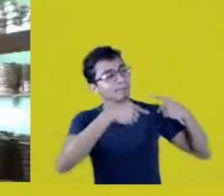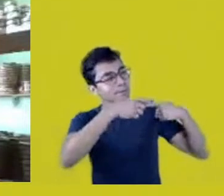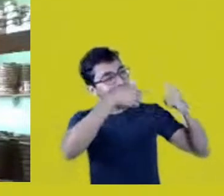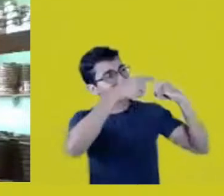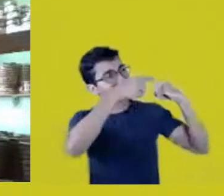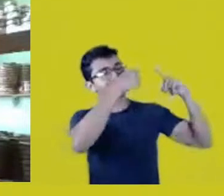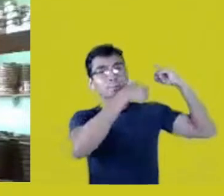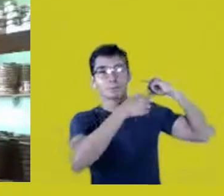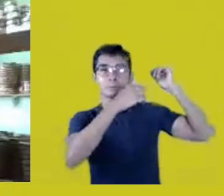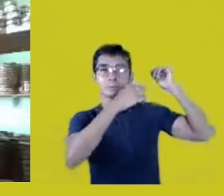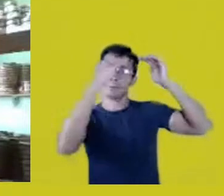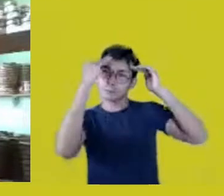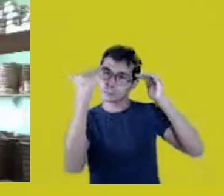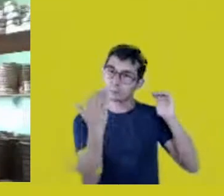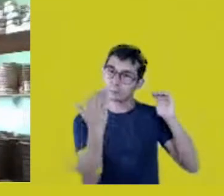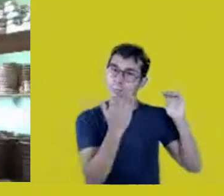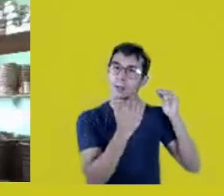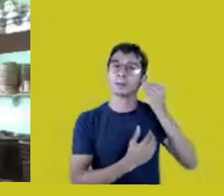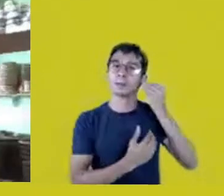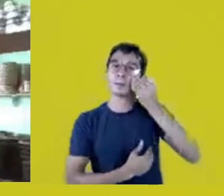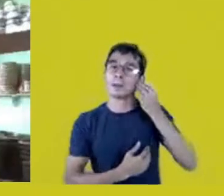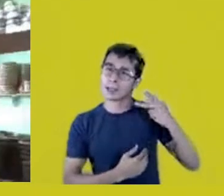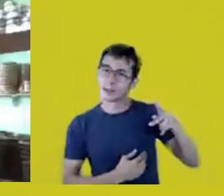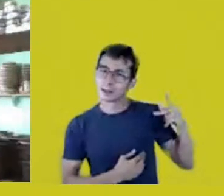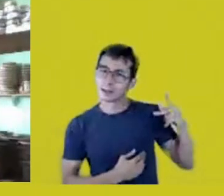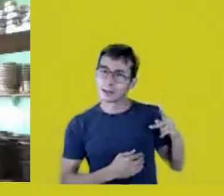on this path of struggle and existence.